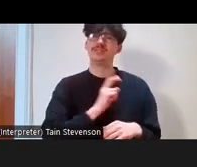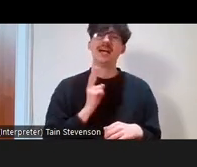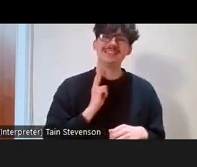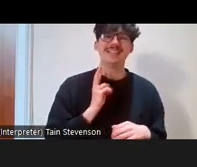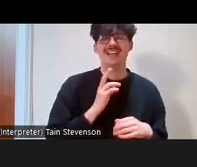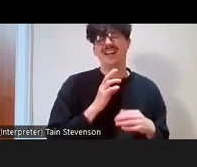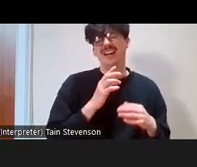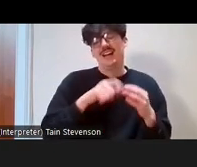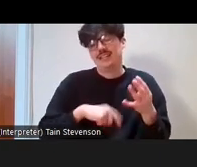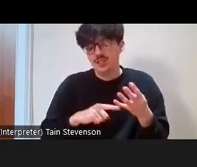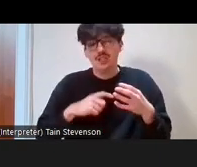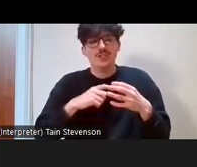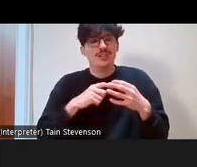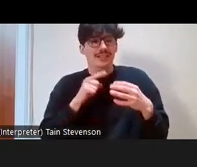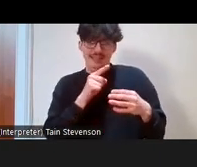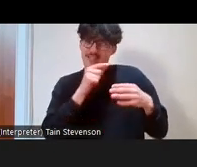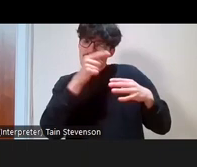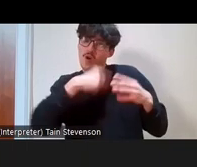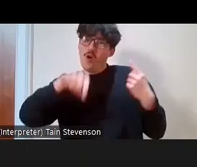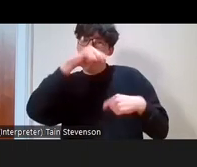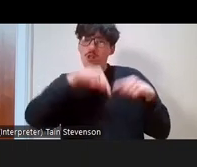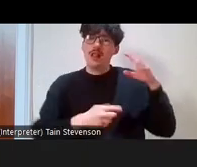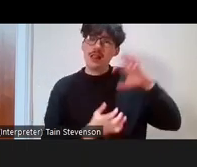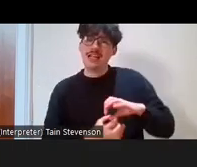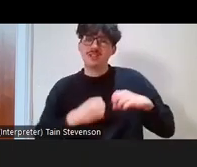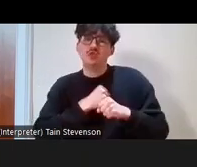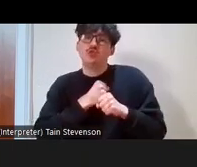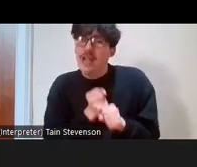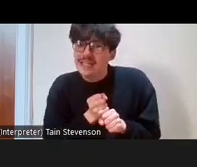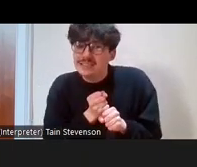these things might cause a lot of stress and just to bear in mind yeah people might be carrying